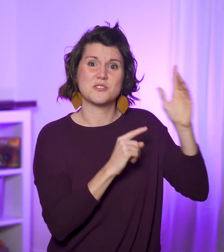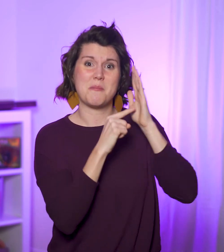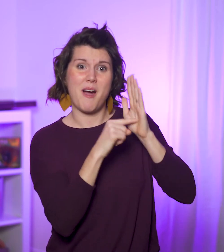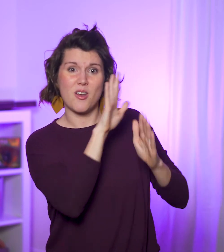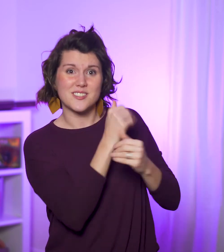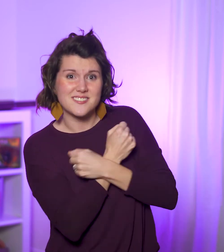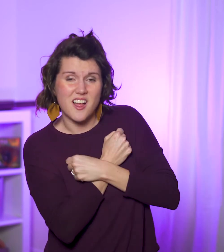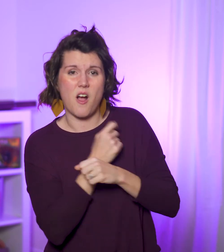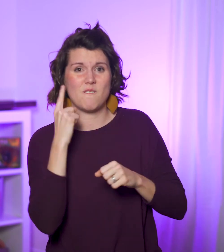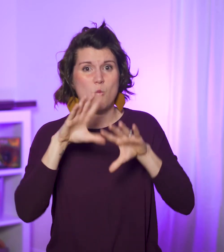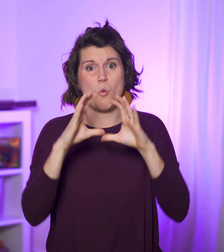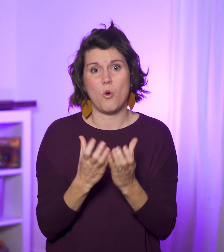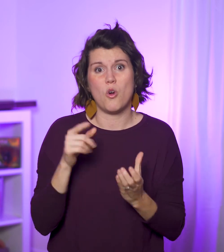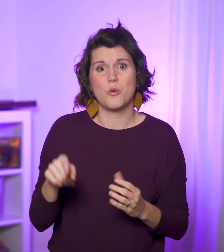and model His love to the world around us.